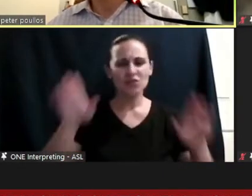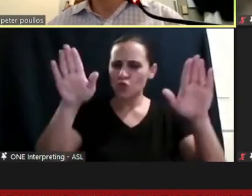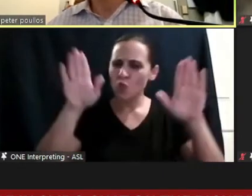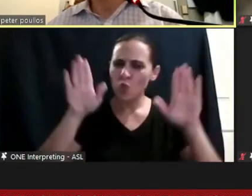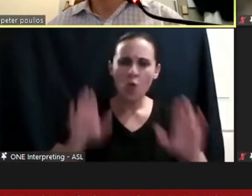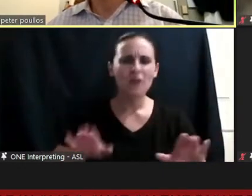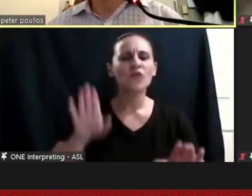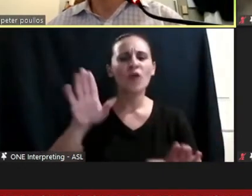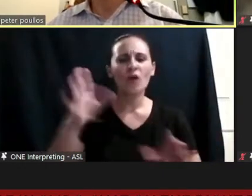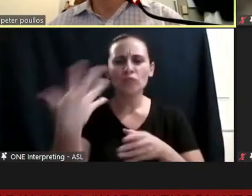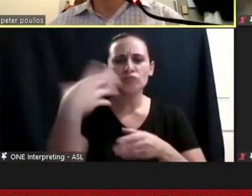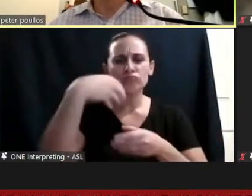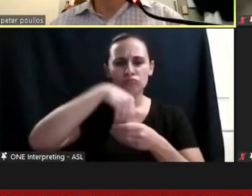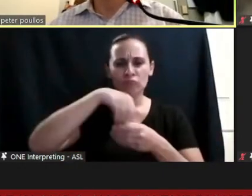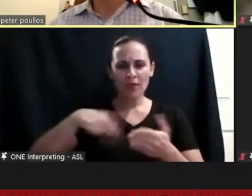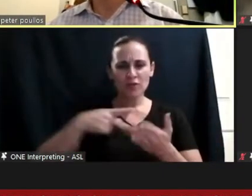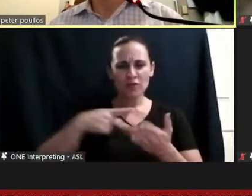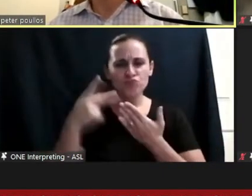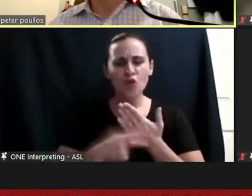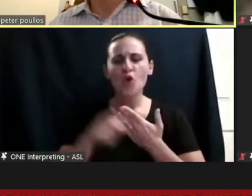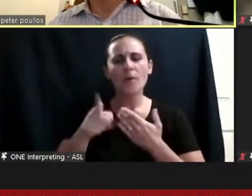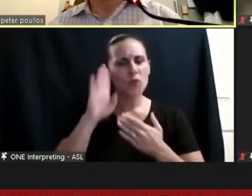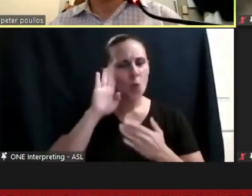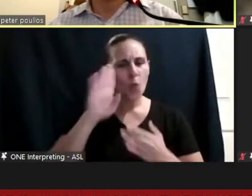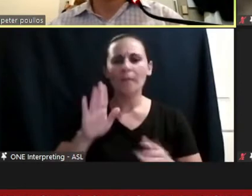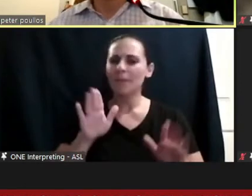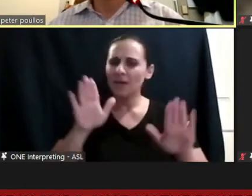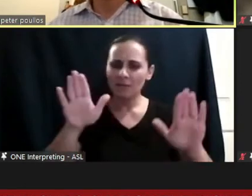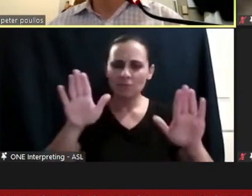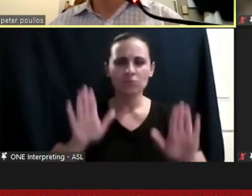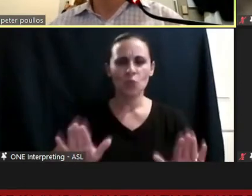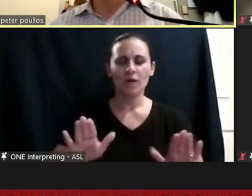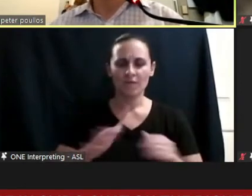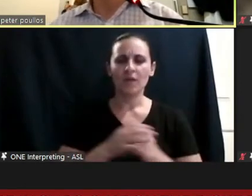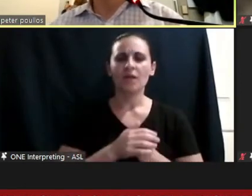with my experience that I can be both doctor and patient and training in internal medicine